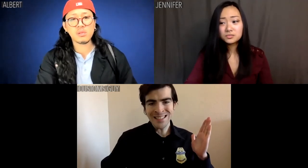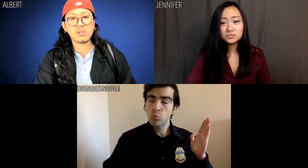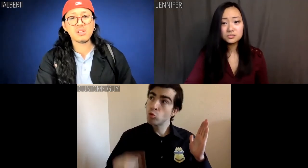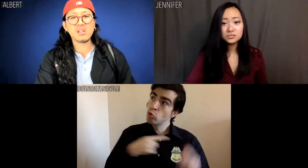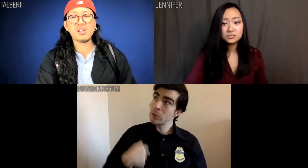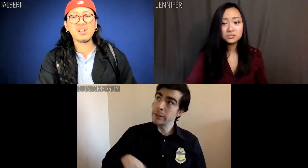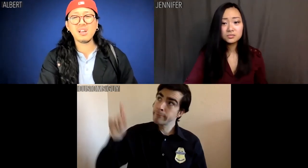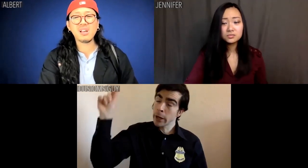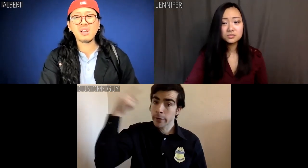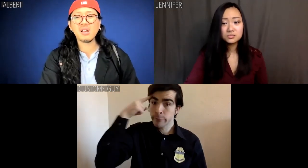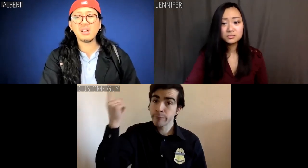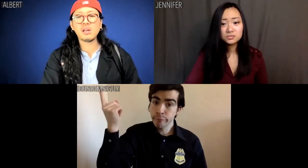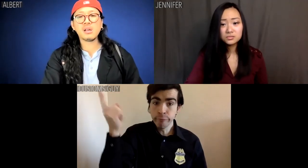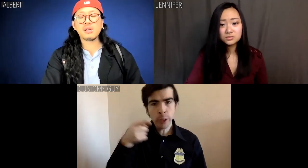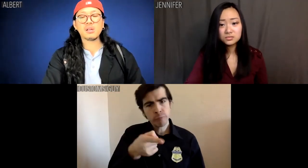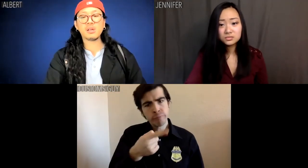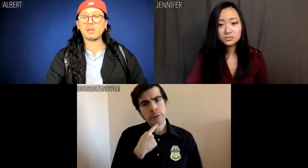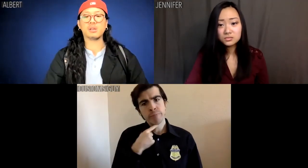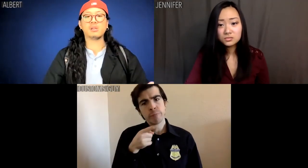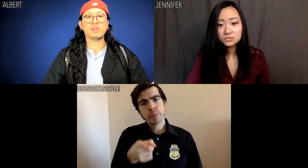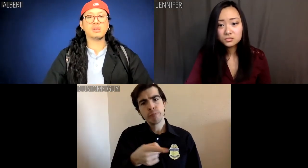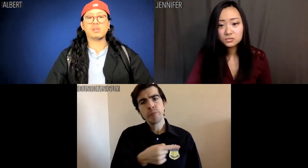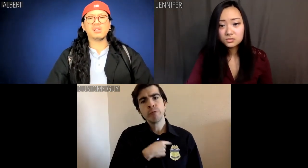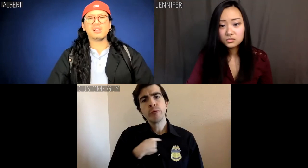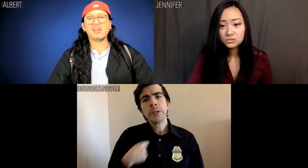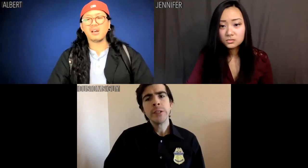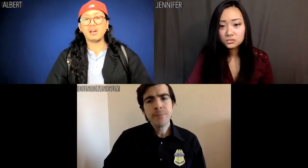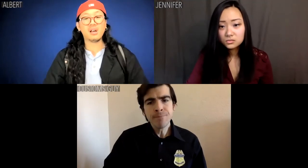The Chinese government says you're Chinese.